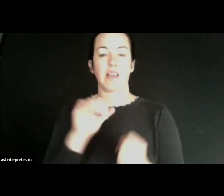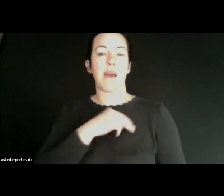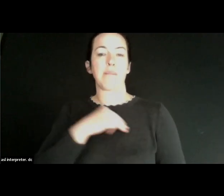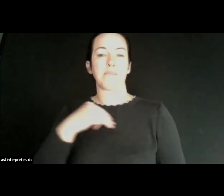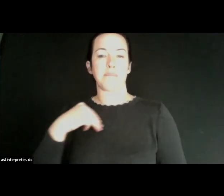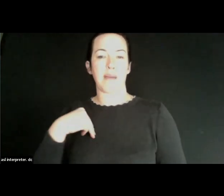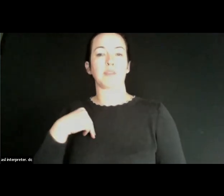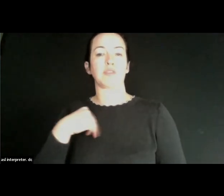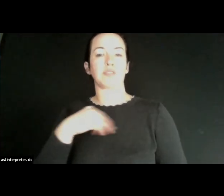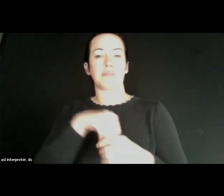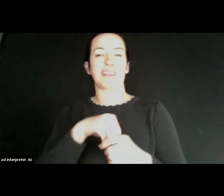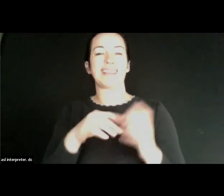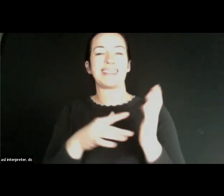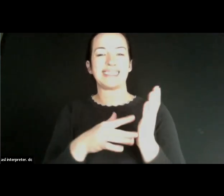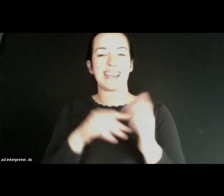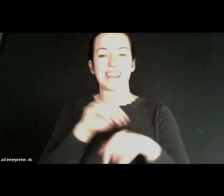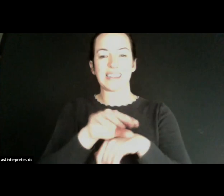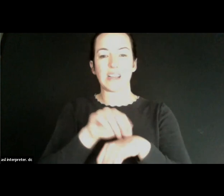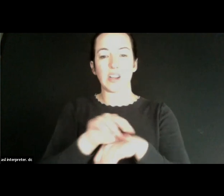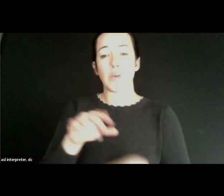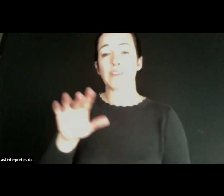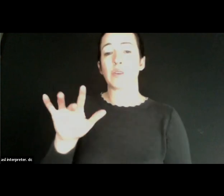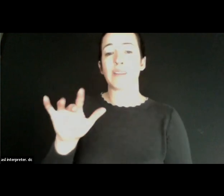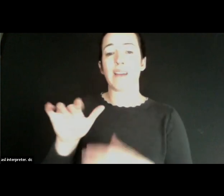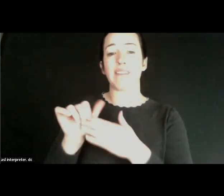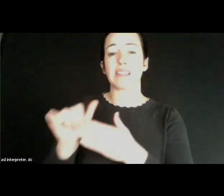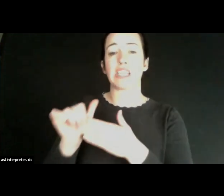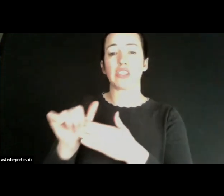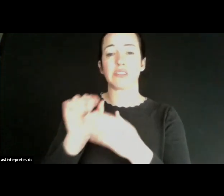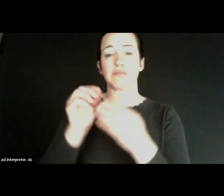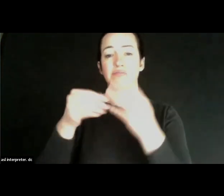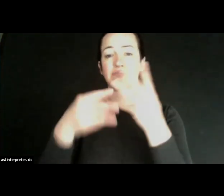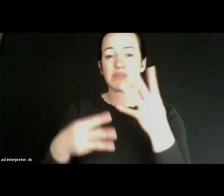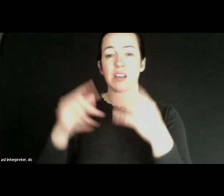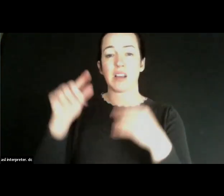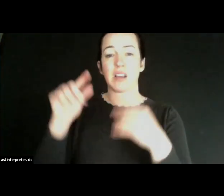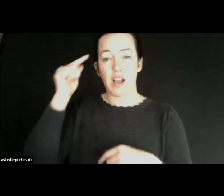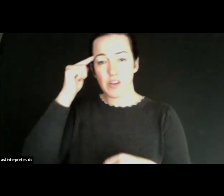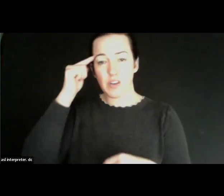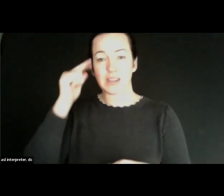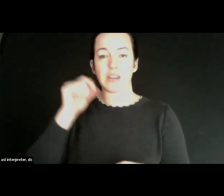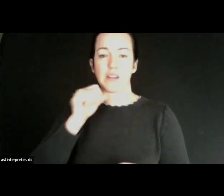have in the tech Council we have 25 meters from the government from the nonprofit from industry